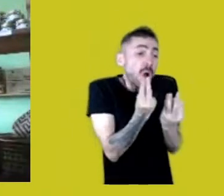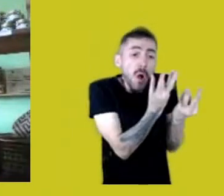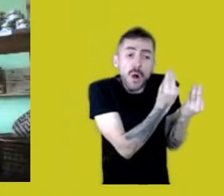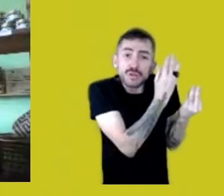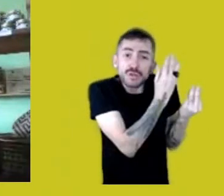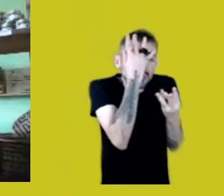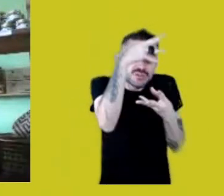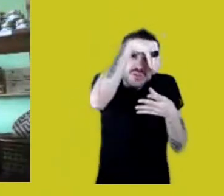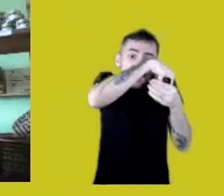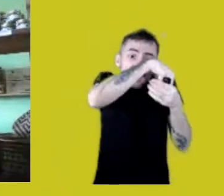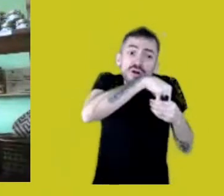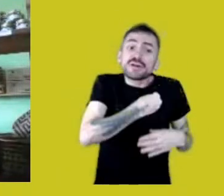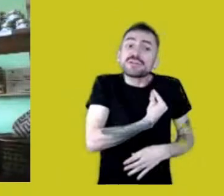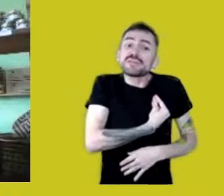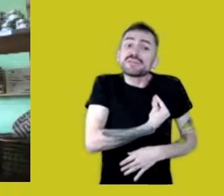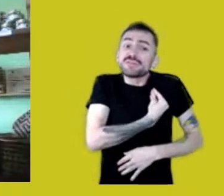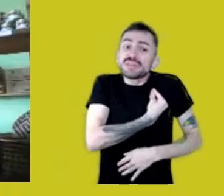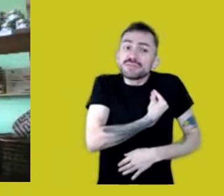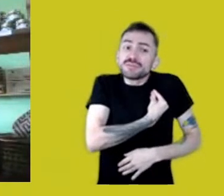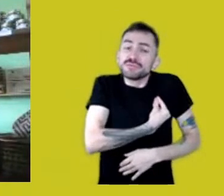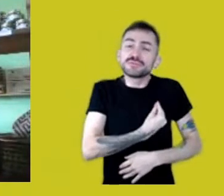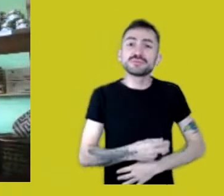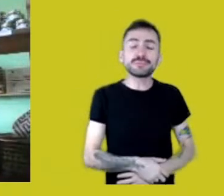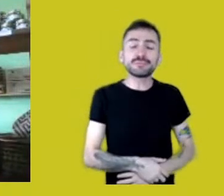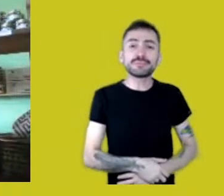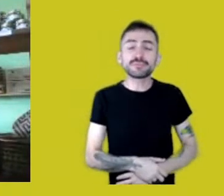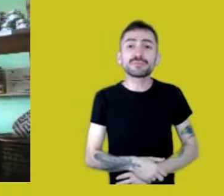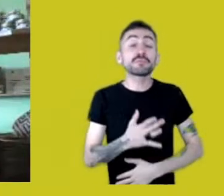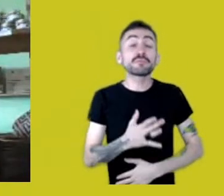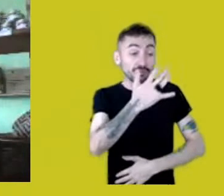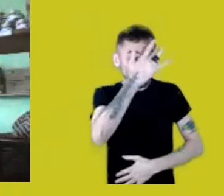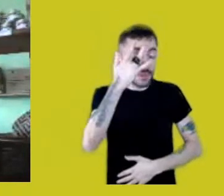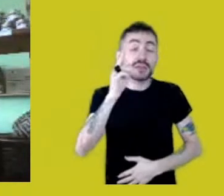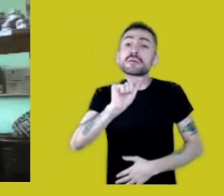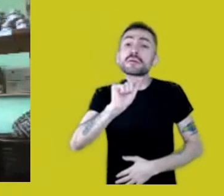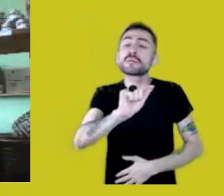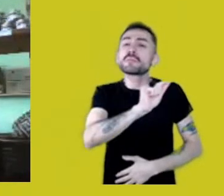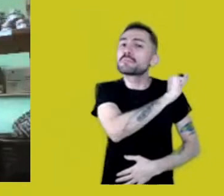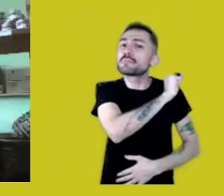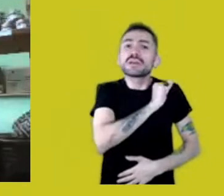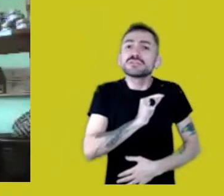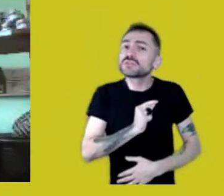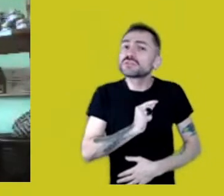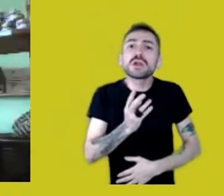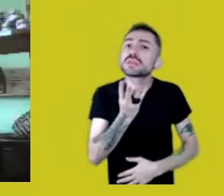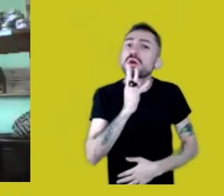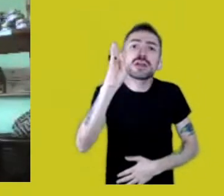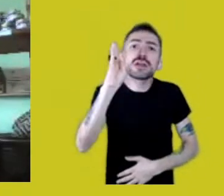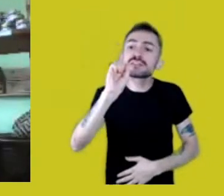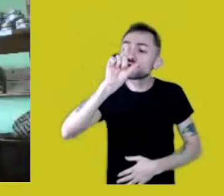and people don’t know that there are Native peoples in the South of Brazil,